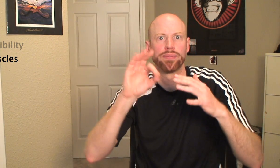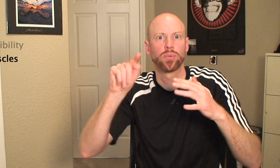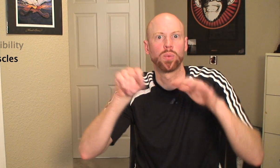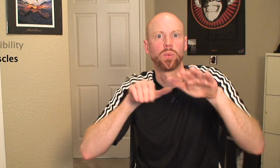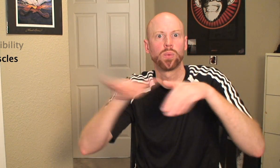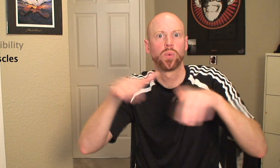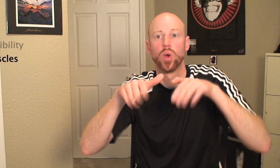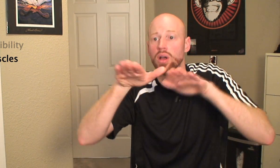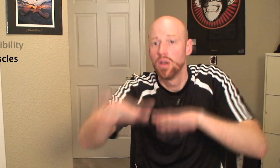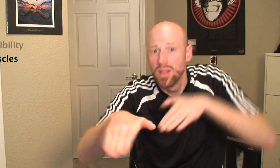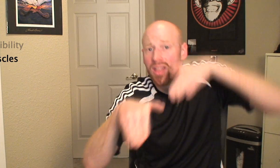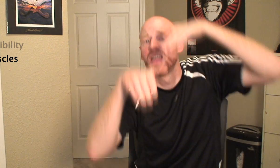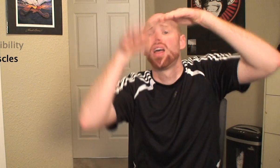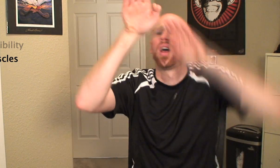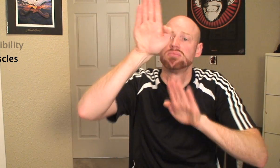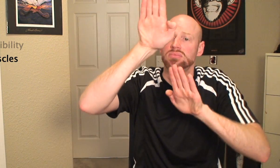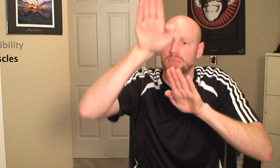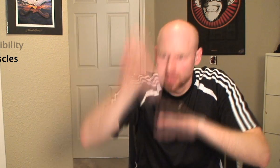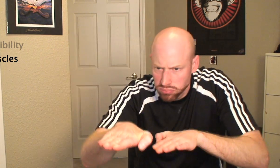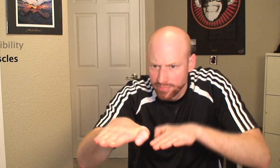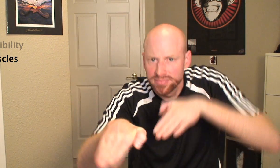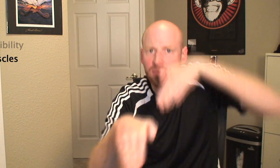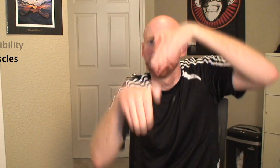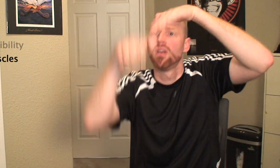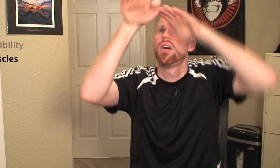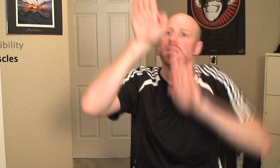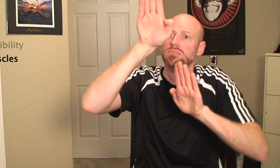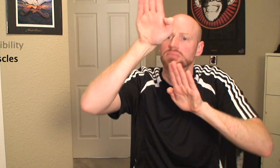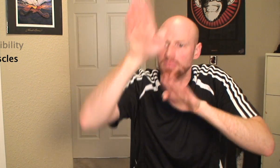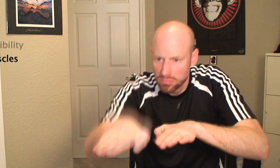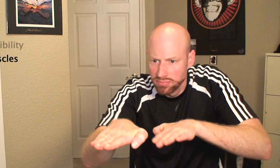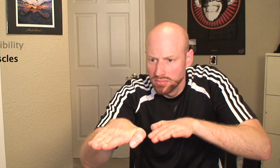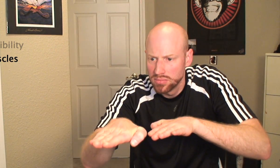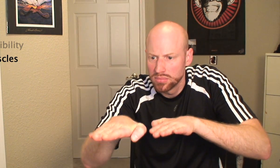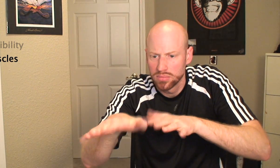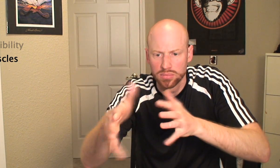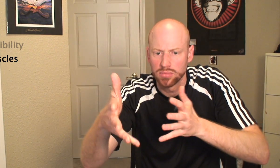so that the foot moves as one solid mass.